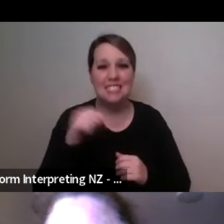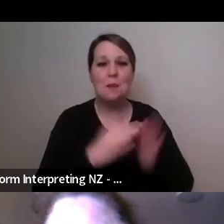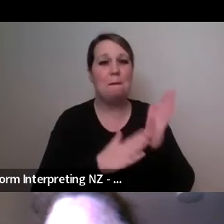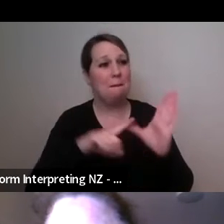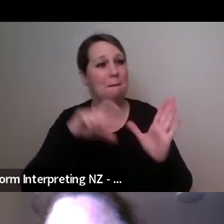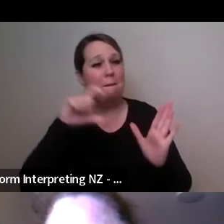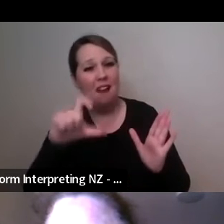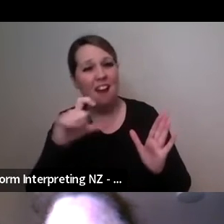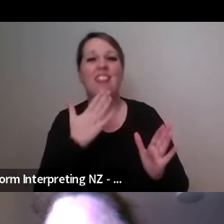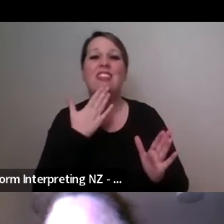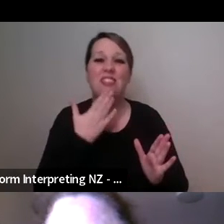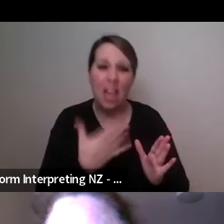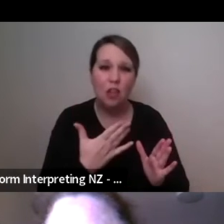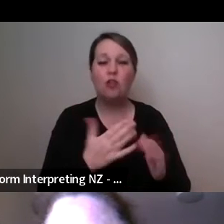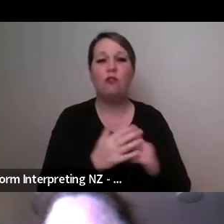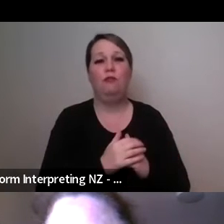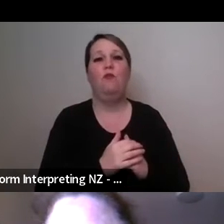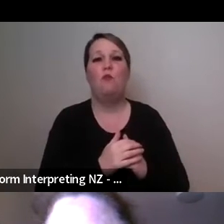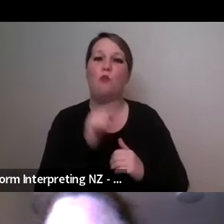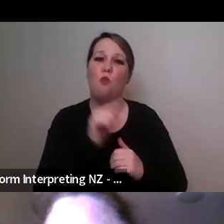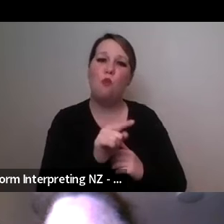thank you for being a sea-ling of Australia